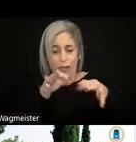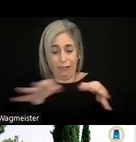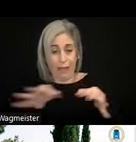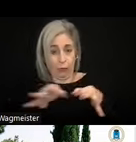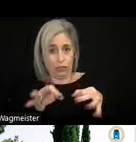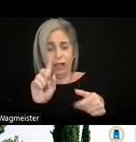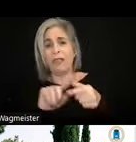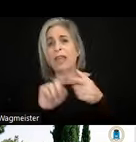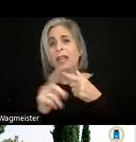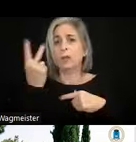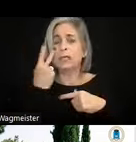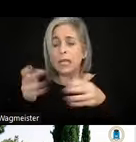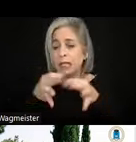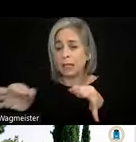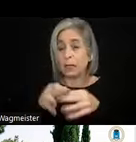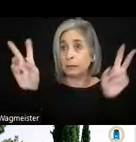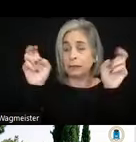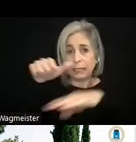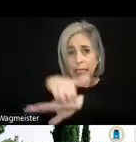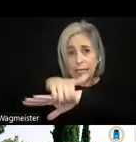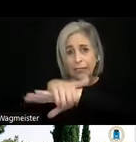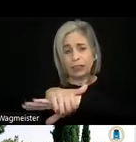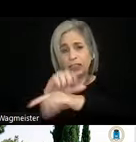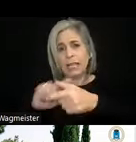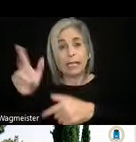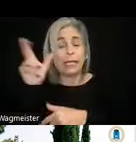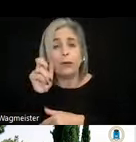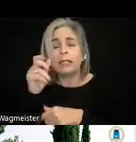see the subtitles in English and hearing the text to speech of the subtitles in English.